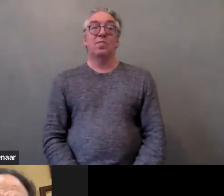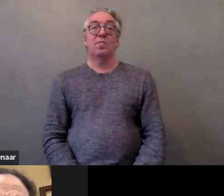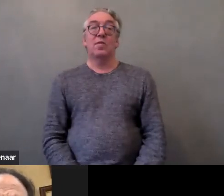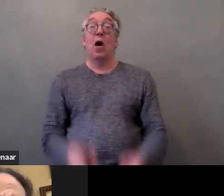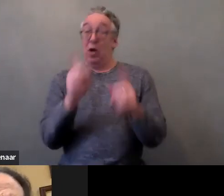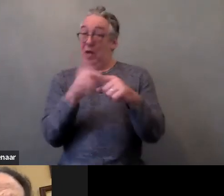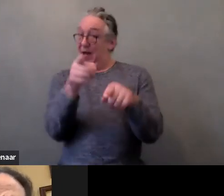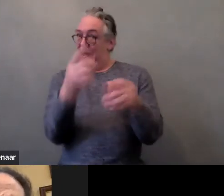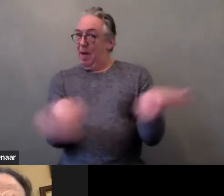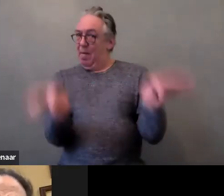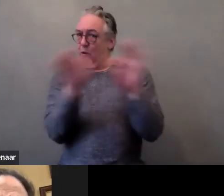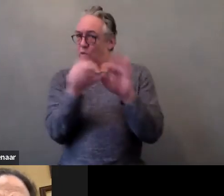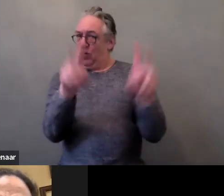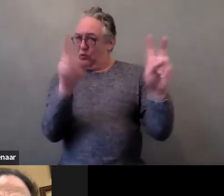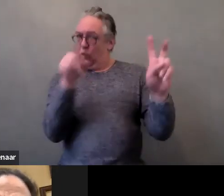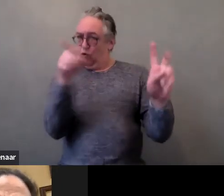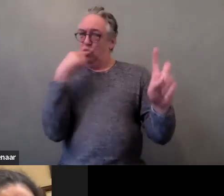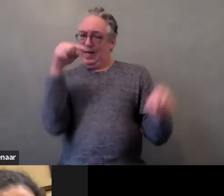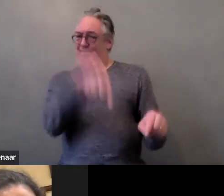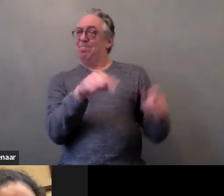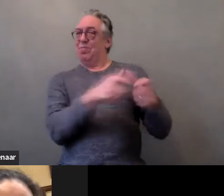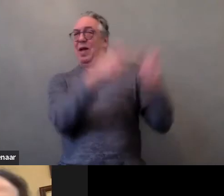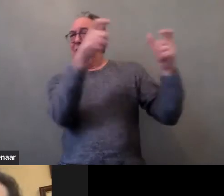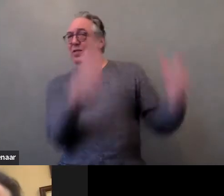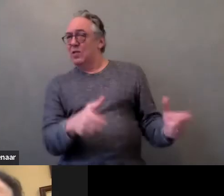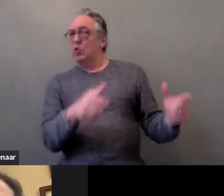especially for women and girls with disabilities, so thank you.